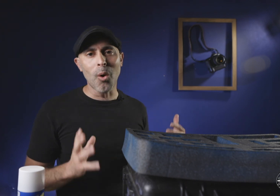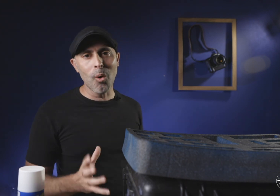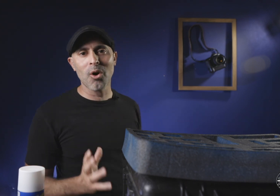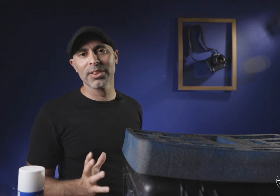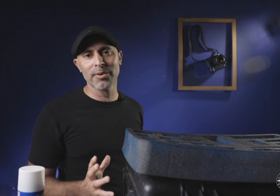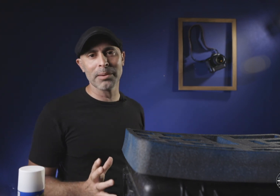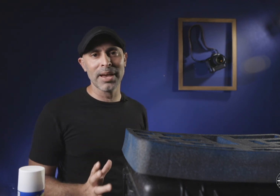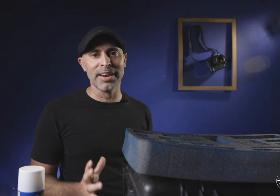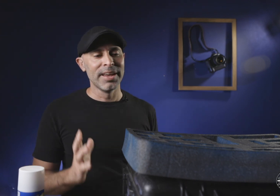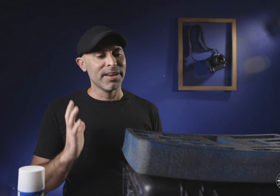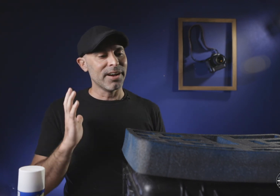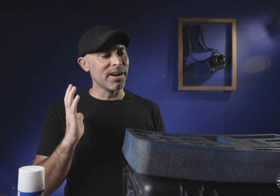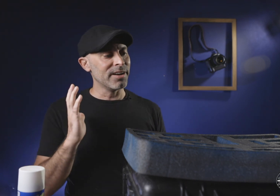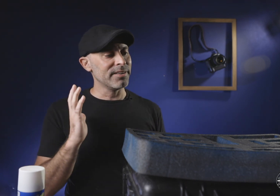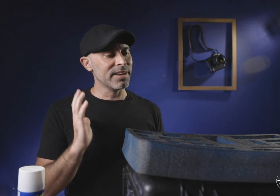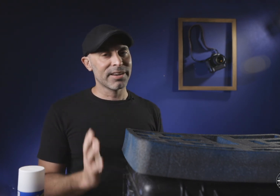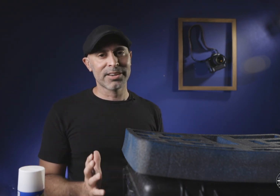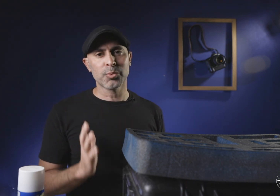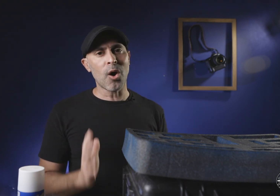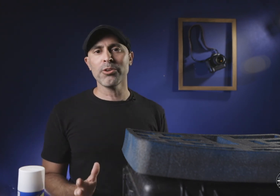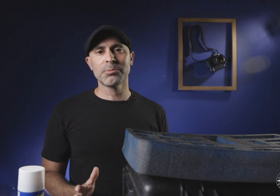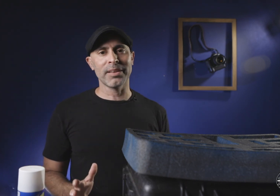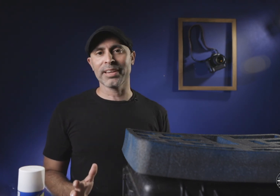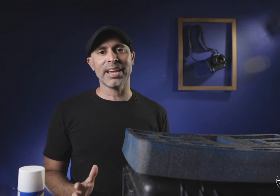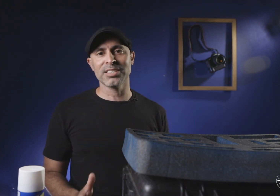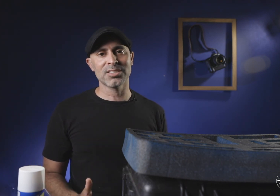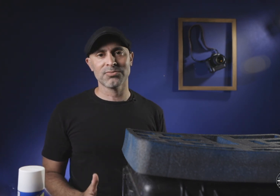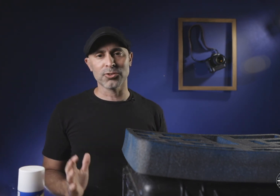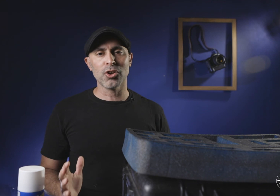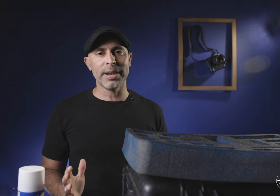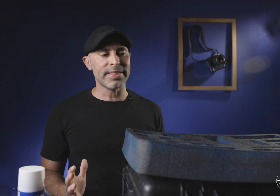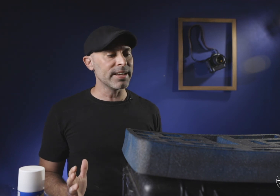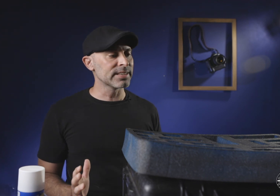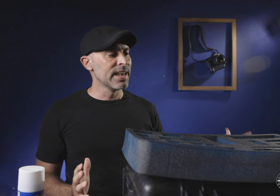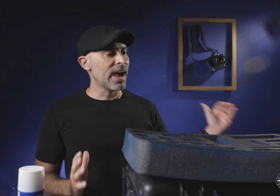wholeheartedly recommend because we all use Pelican cases for so many things and